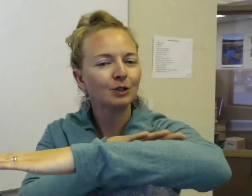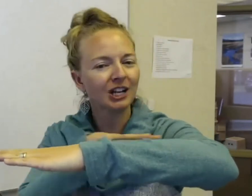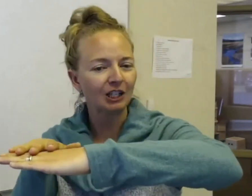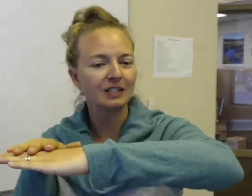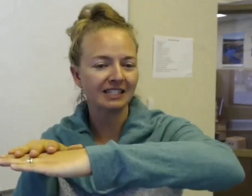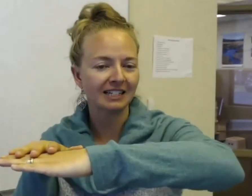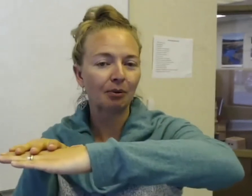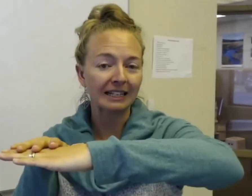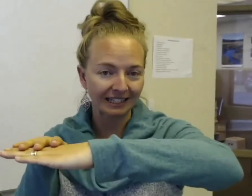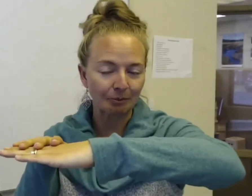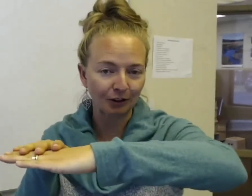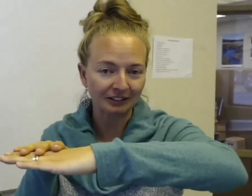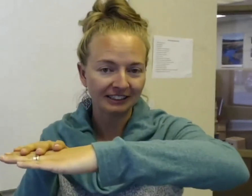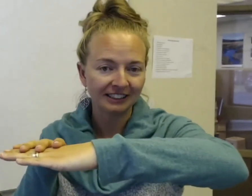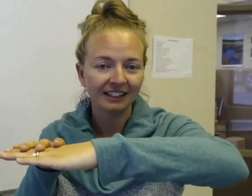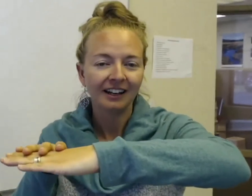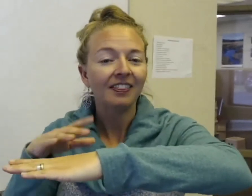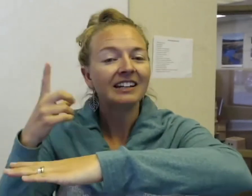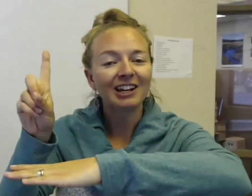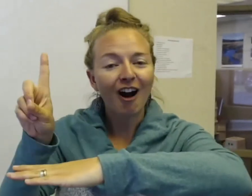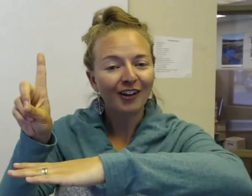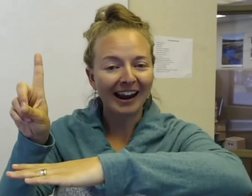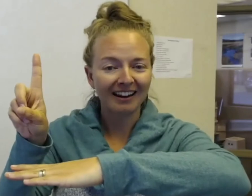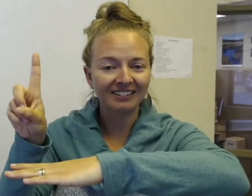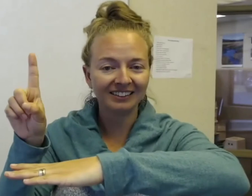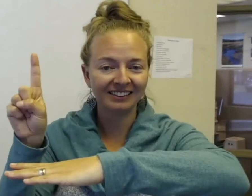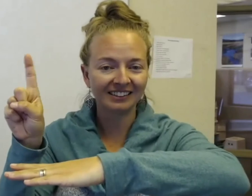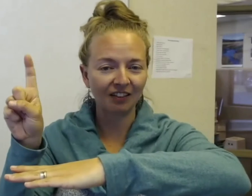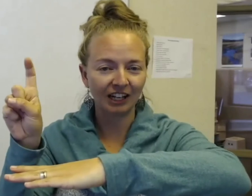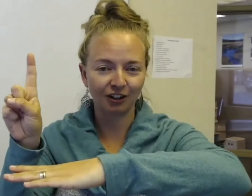of using this as a place keeper. And then take your other hand, just kinda like your